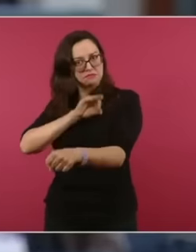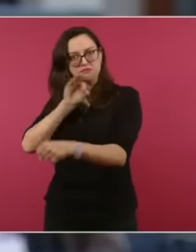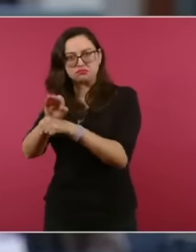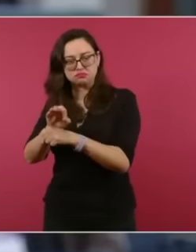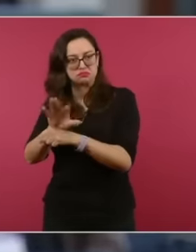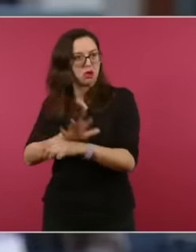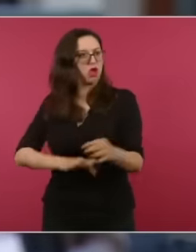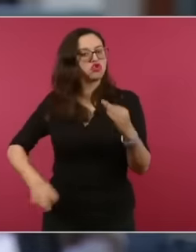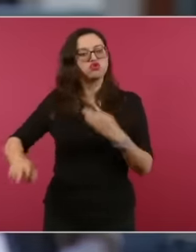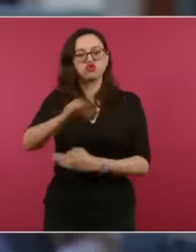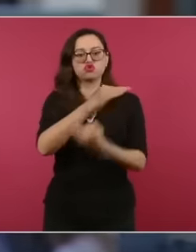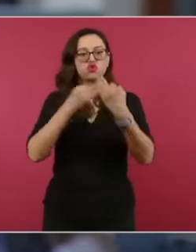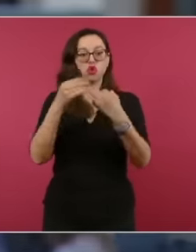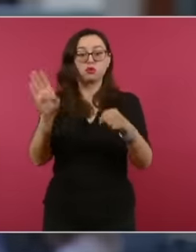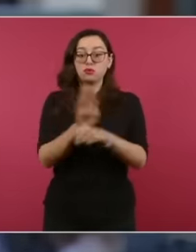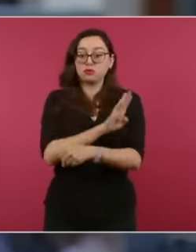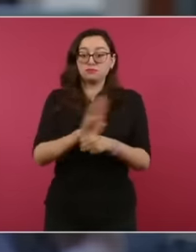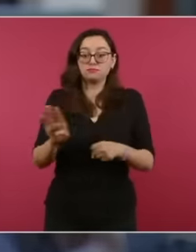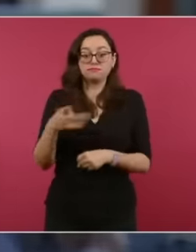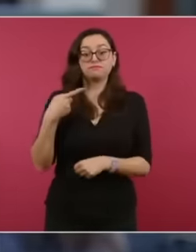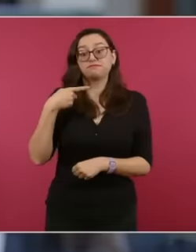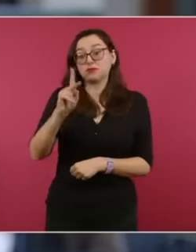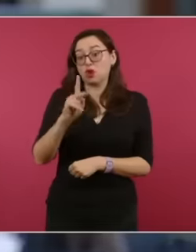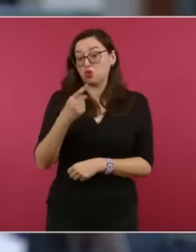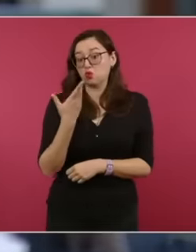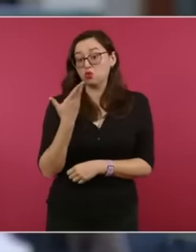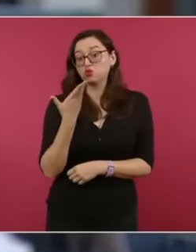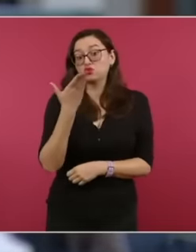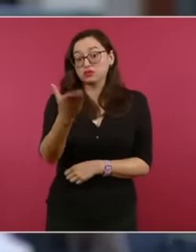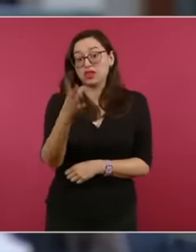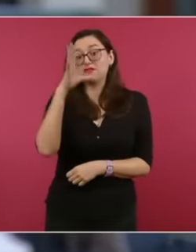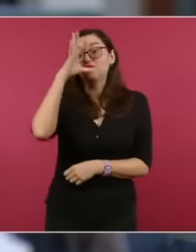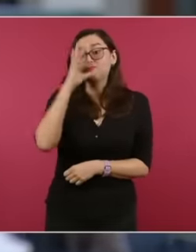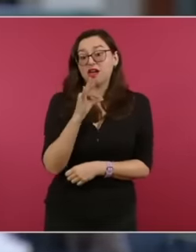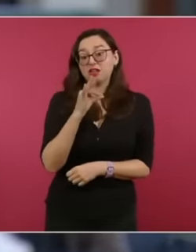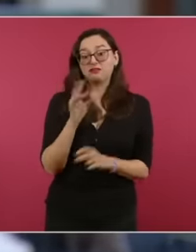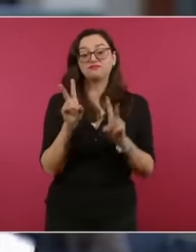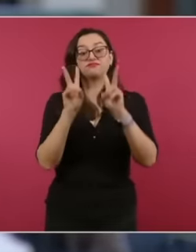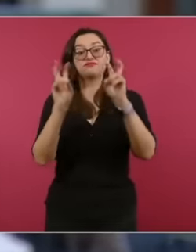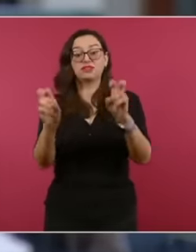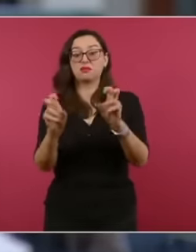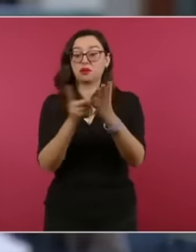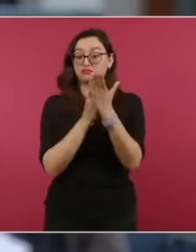that is even in the Constitution of your country and that is the right to water according to Conagua, which is the